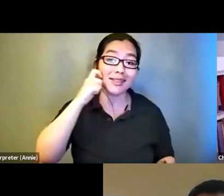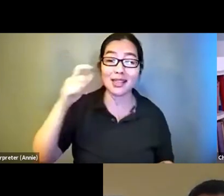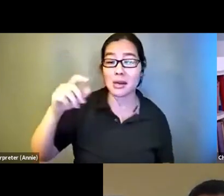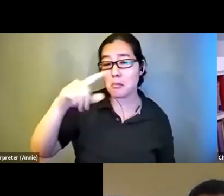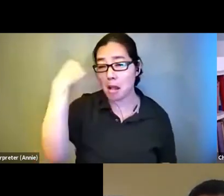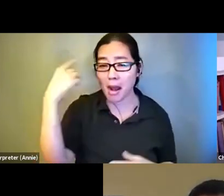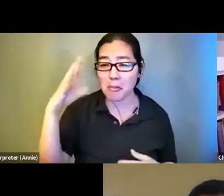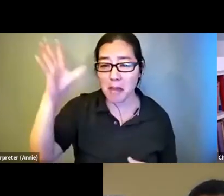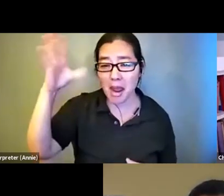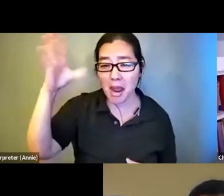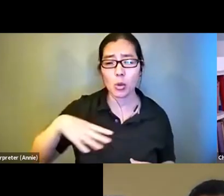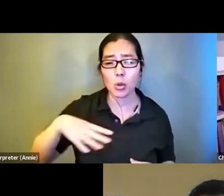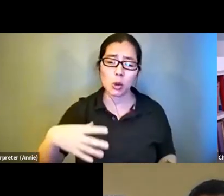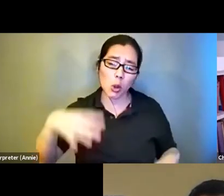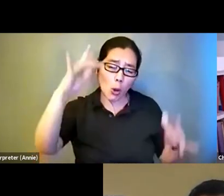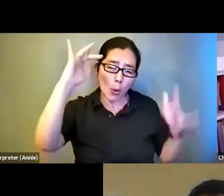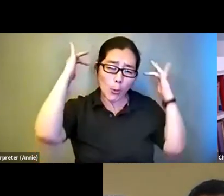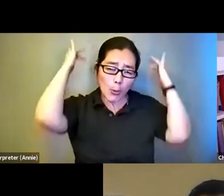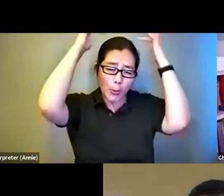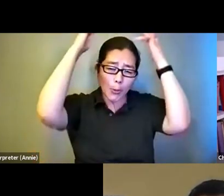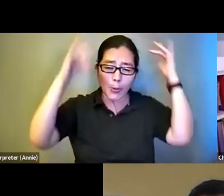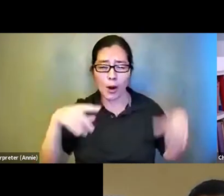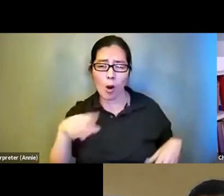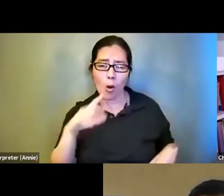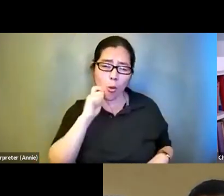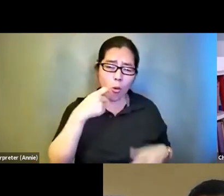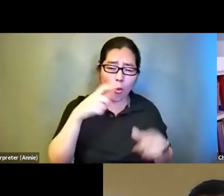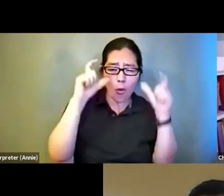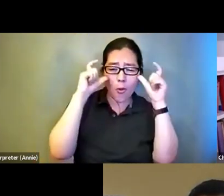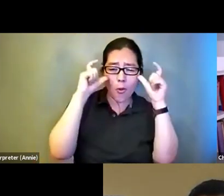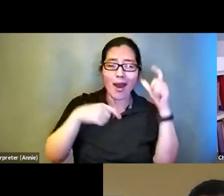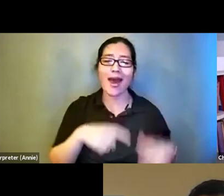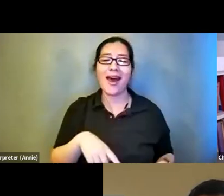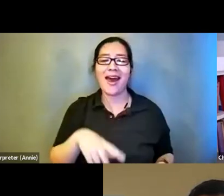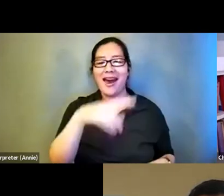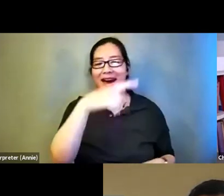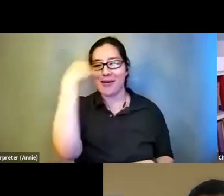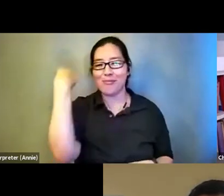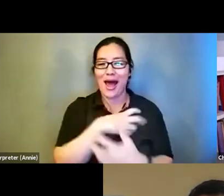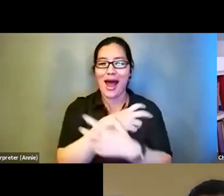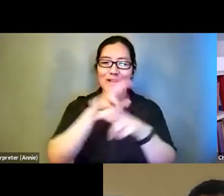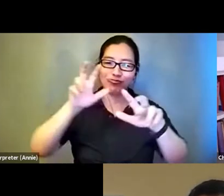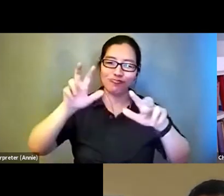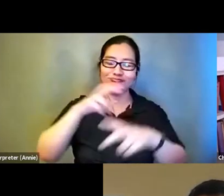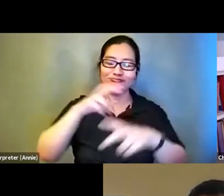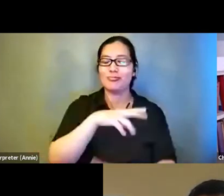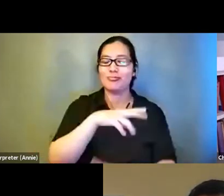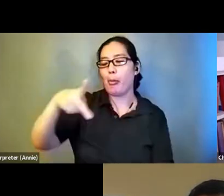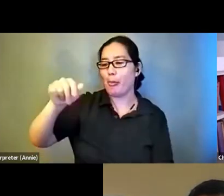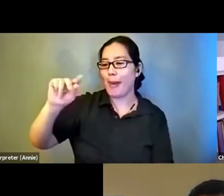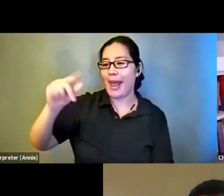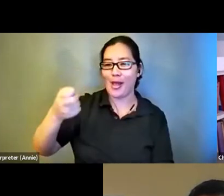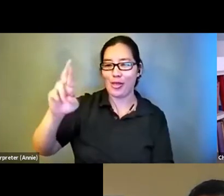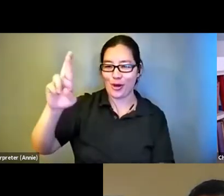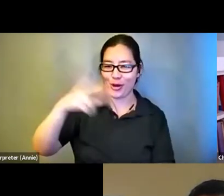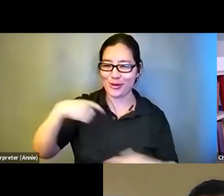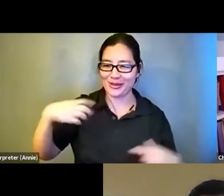shades. I'm wearing a b Black Panther T-shirt. Wakanda forever with the arms crossed in the